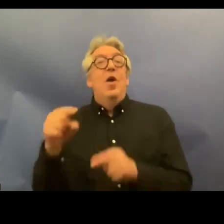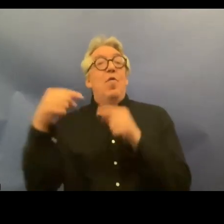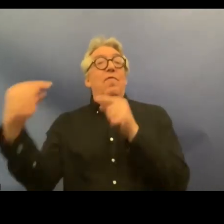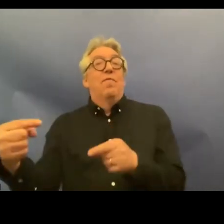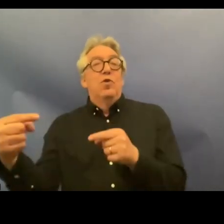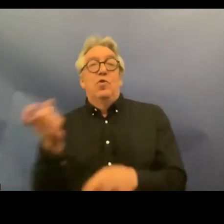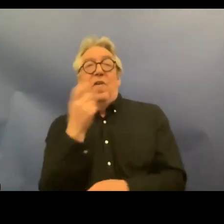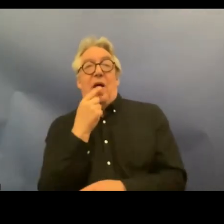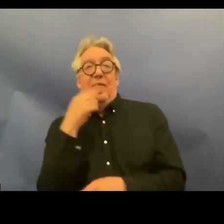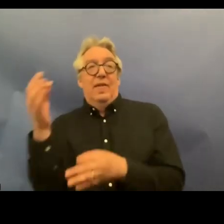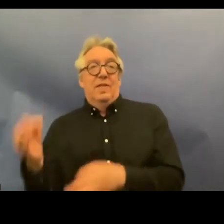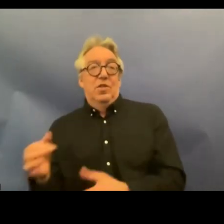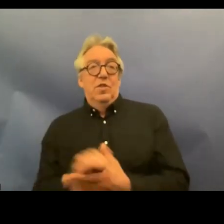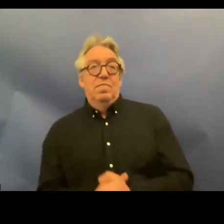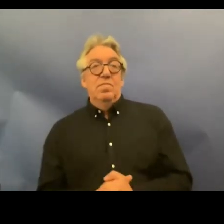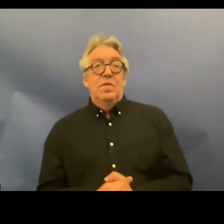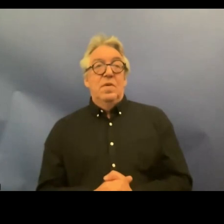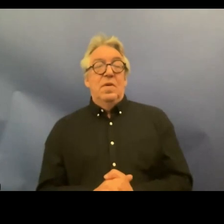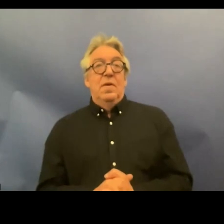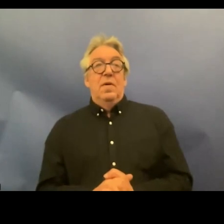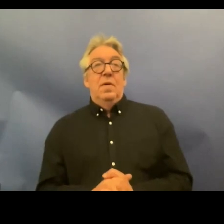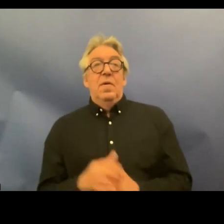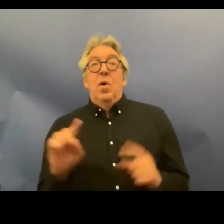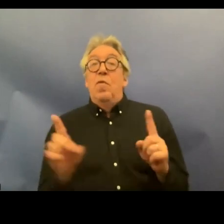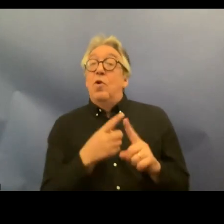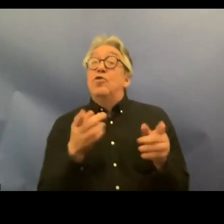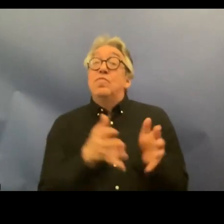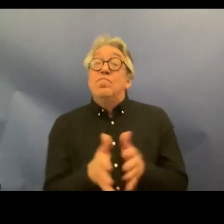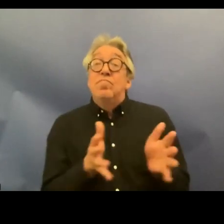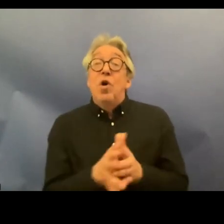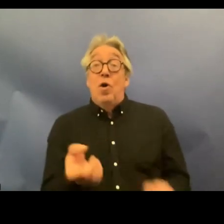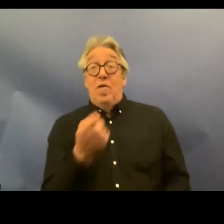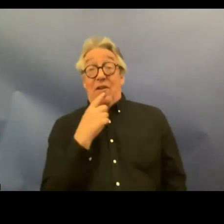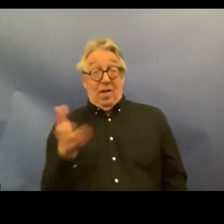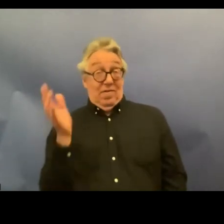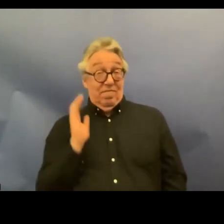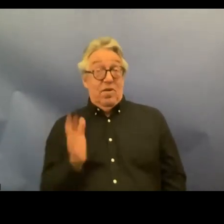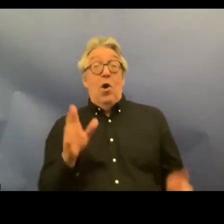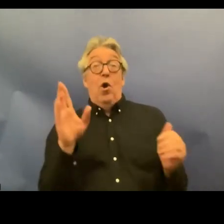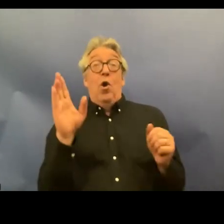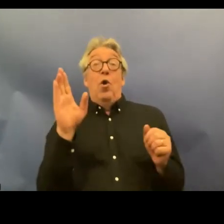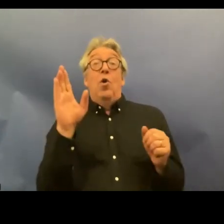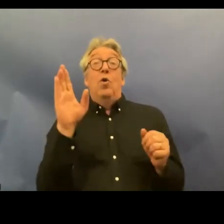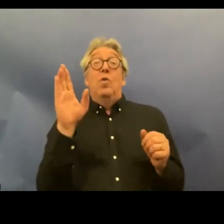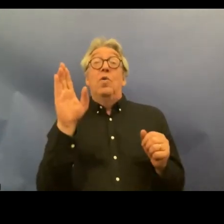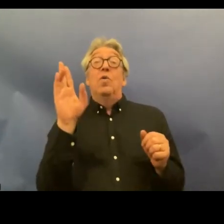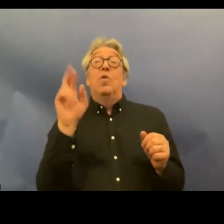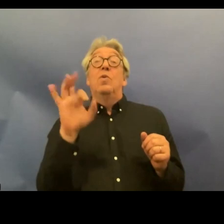well first of all uh in Finland when the crpd was incorporated a working group of